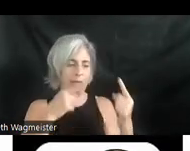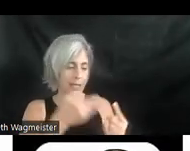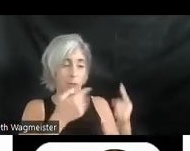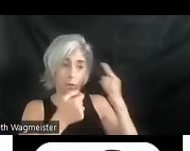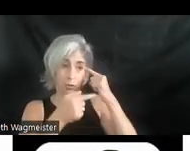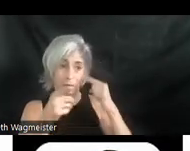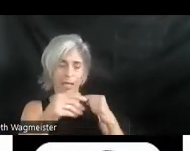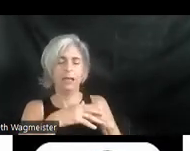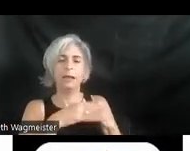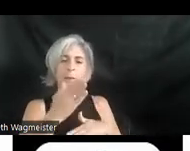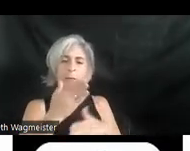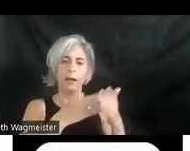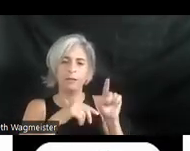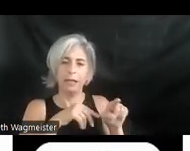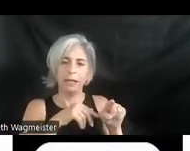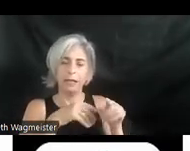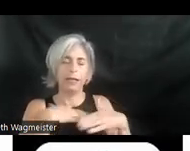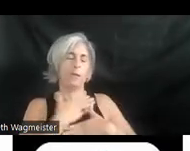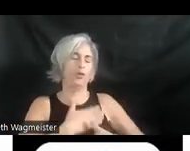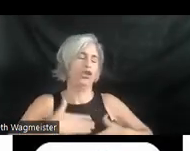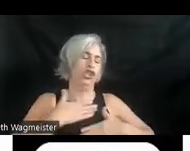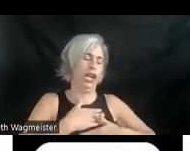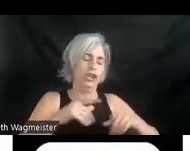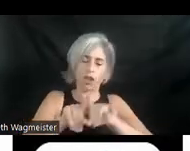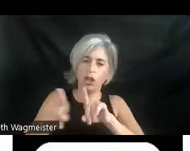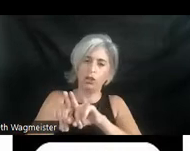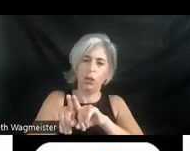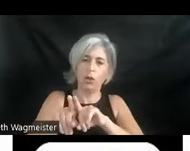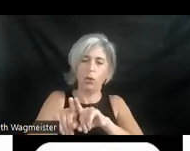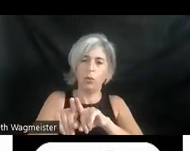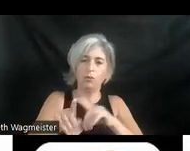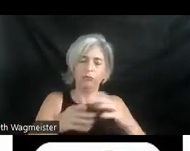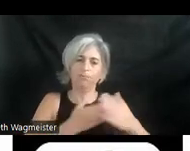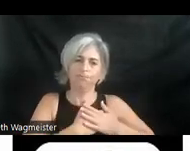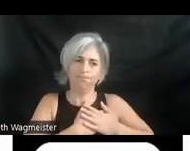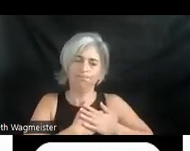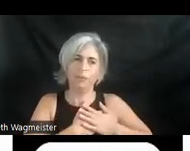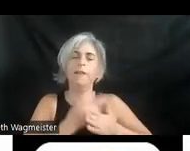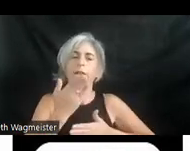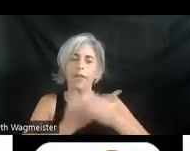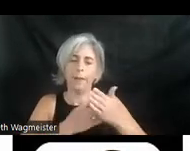the piece and an appreciation, his hand is on his heart, of the piece. Just a second